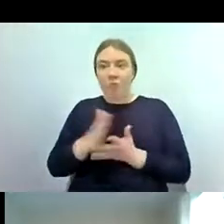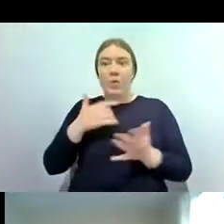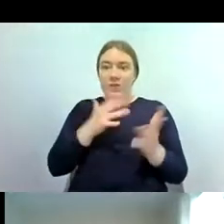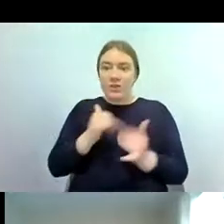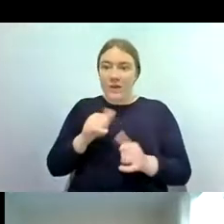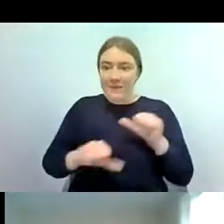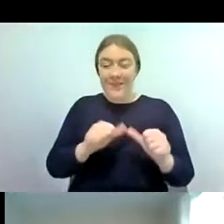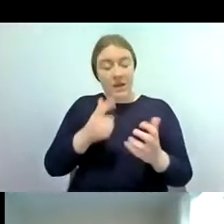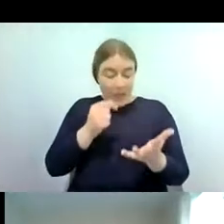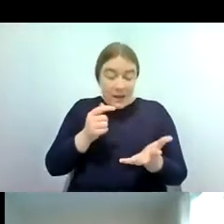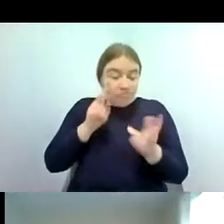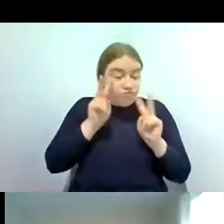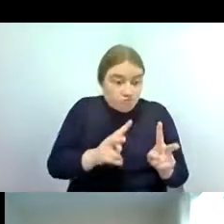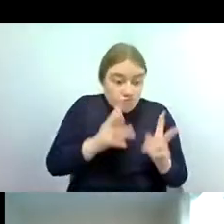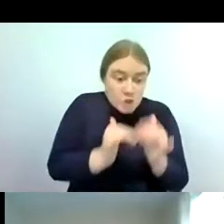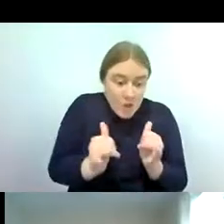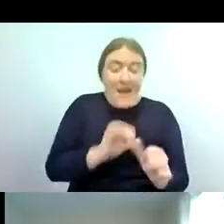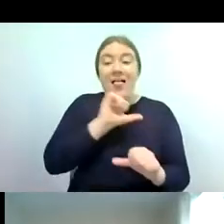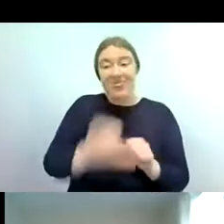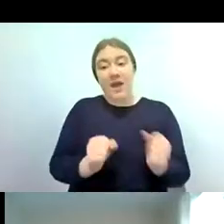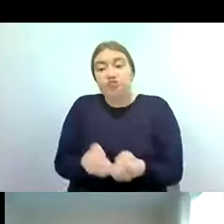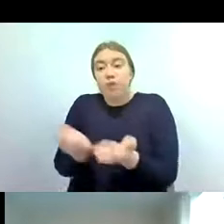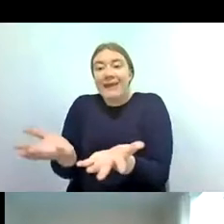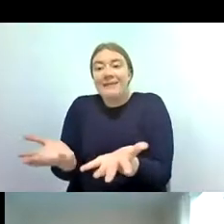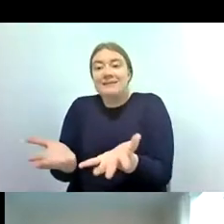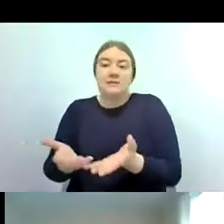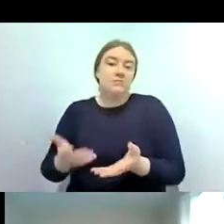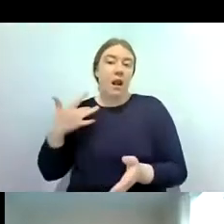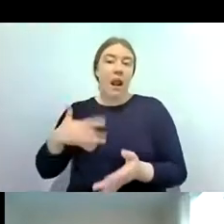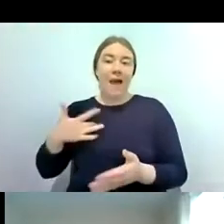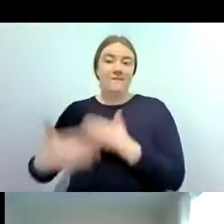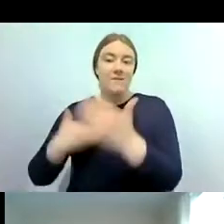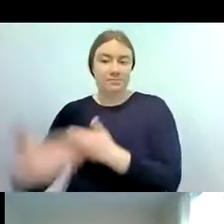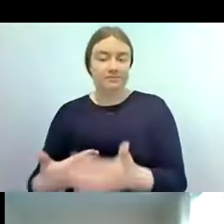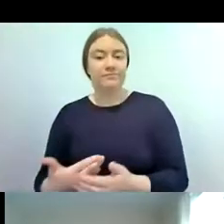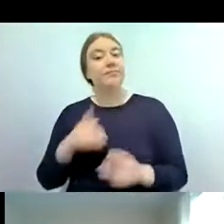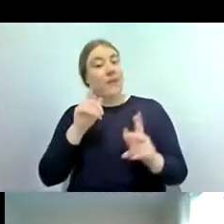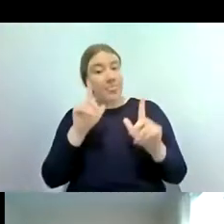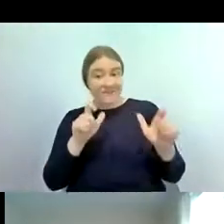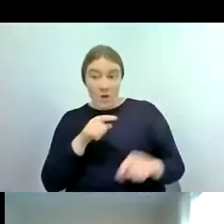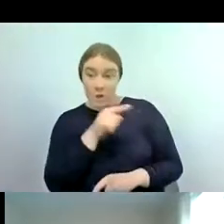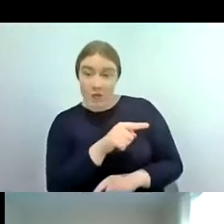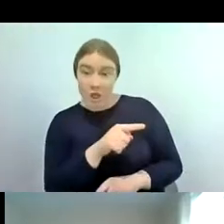them that's not a problem and in this picture you can see and some of our citizen scientists looking